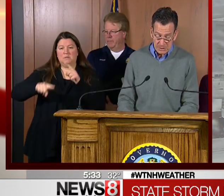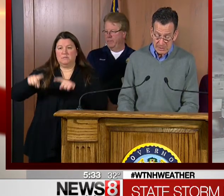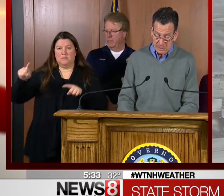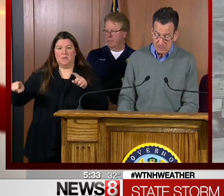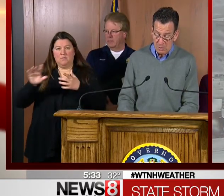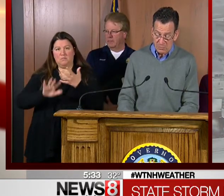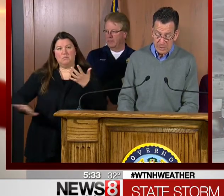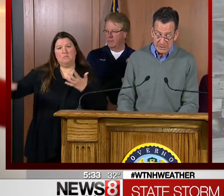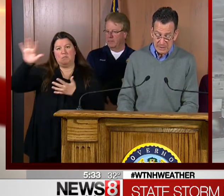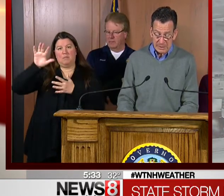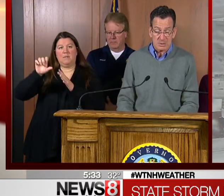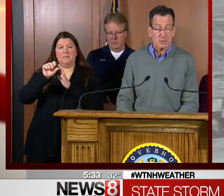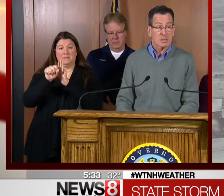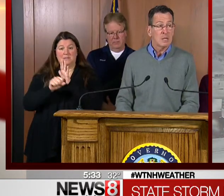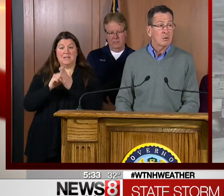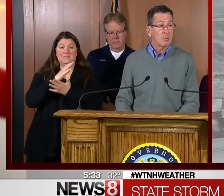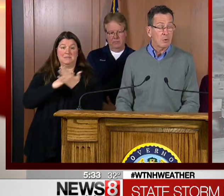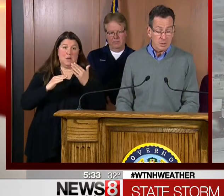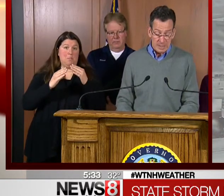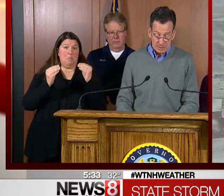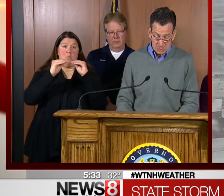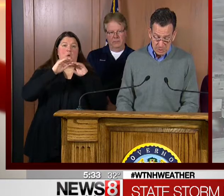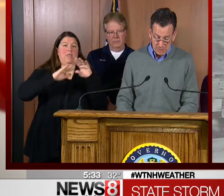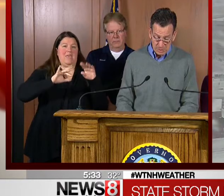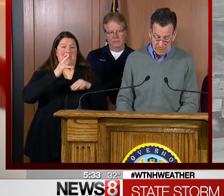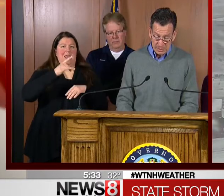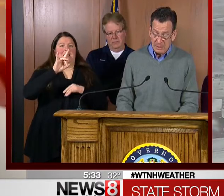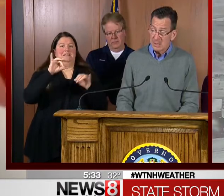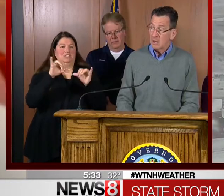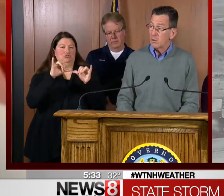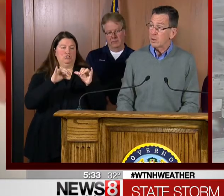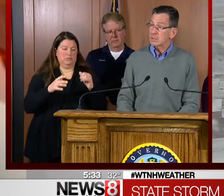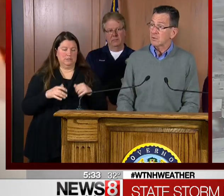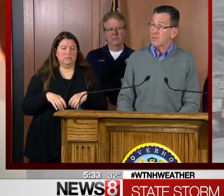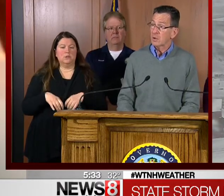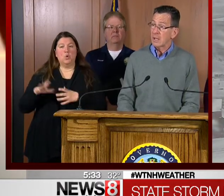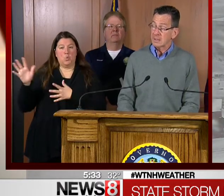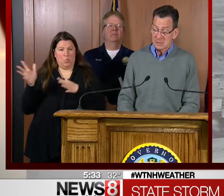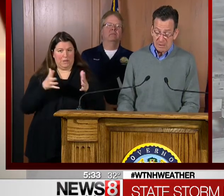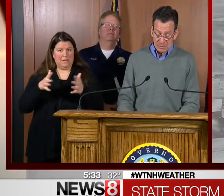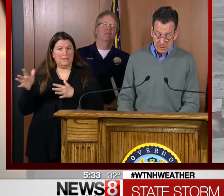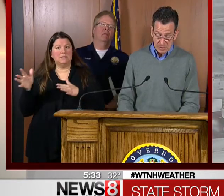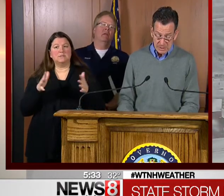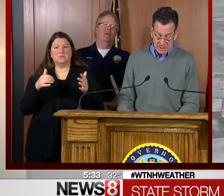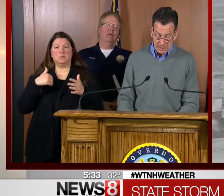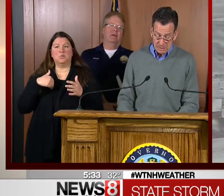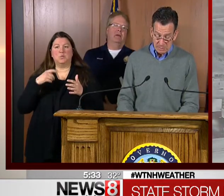YOU PROBABLY HAVE YOUR OWN WEATHER REPORTS THAT IT IS GOING